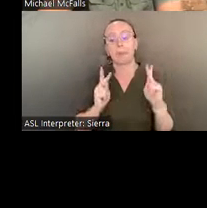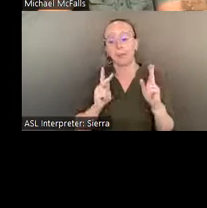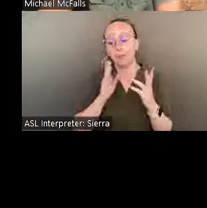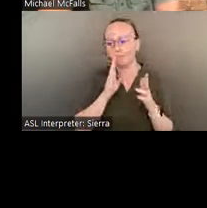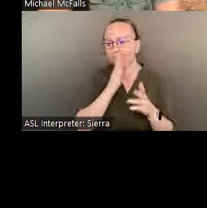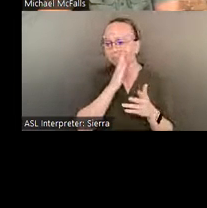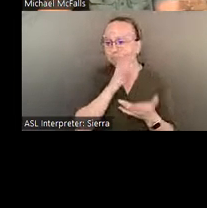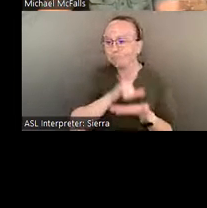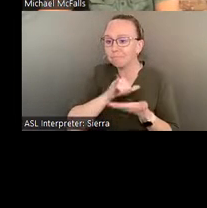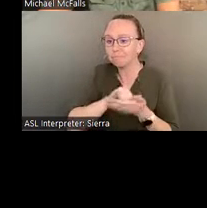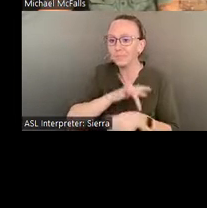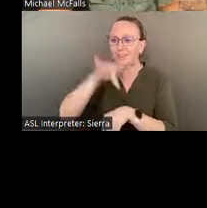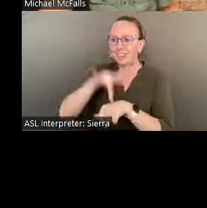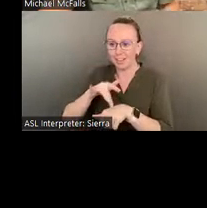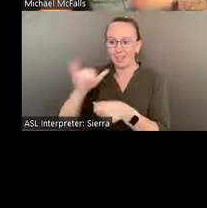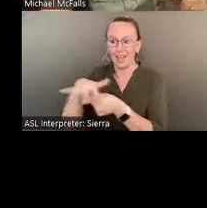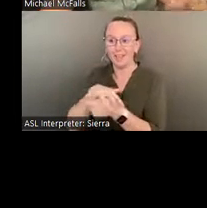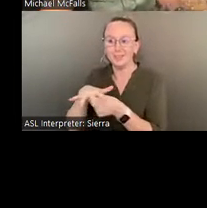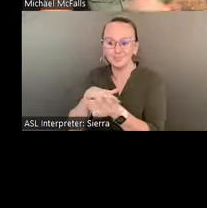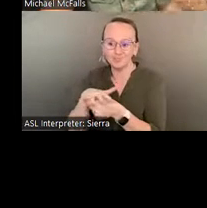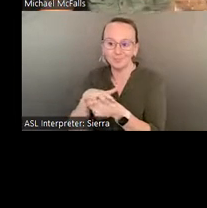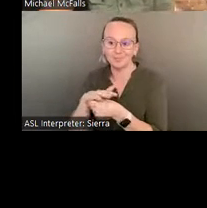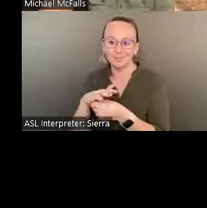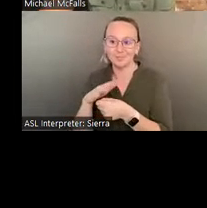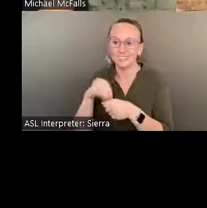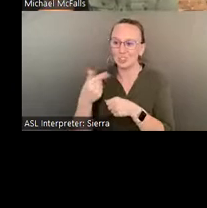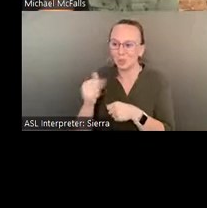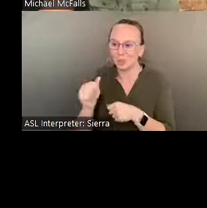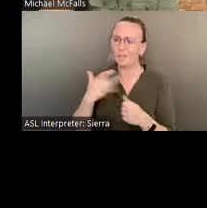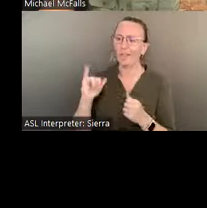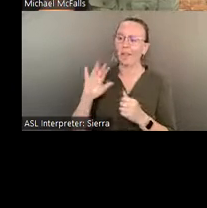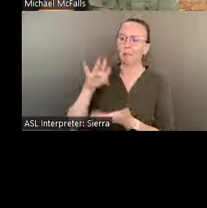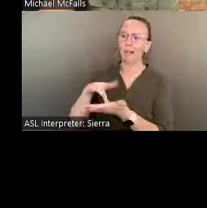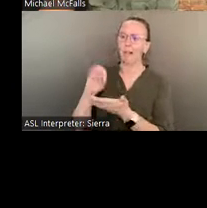Georgia, so we felt we could take it to people in other locations.